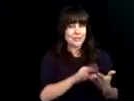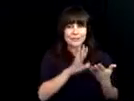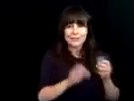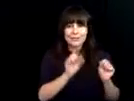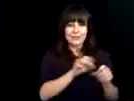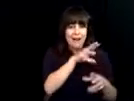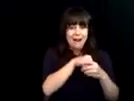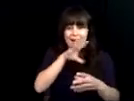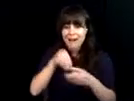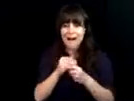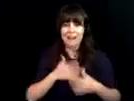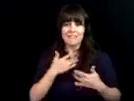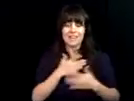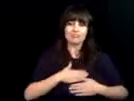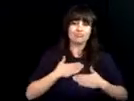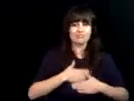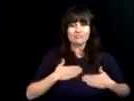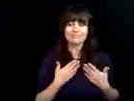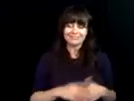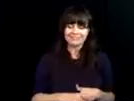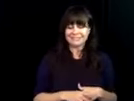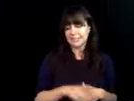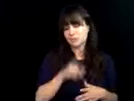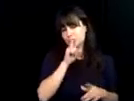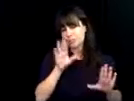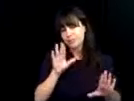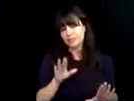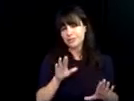to student deserving, right, awesome